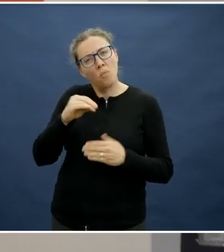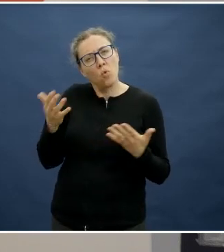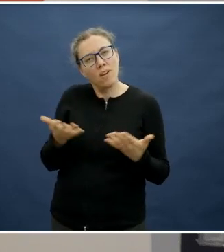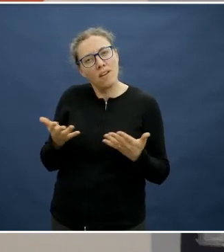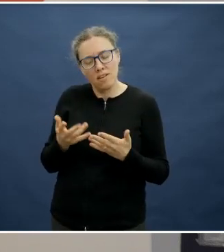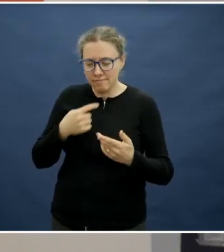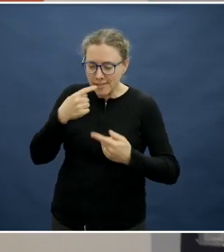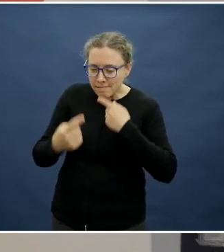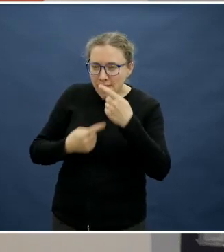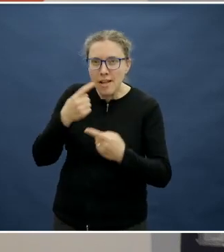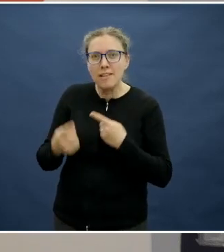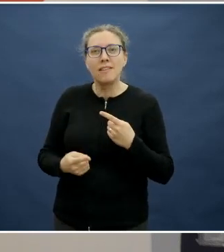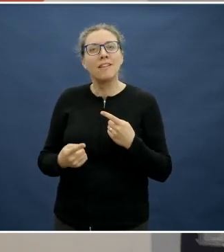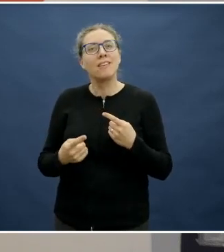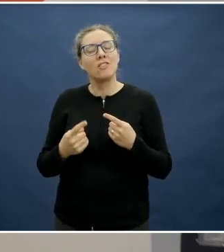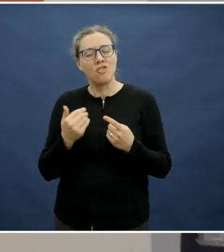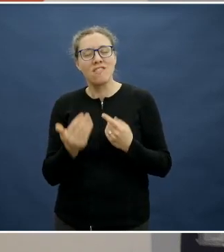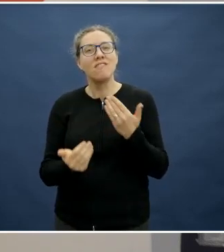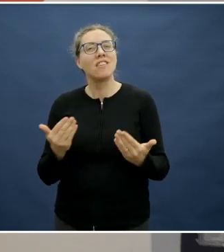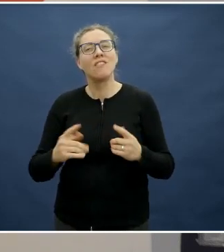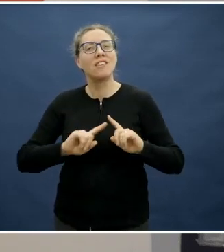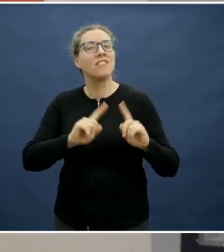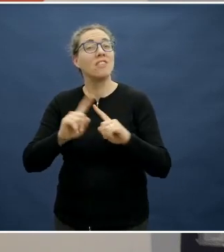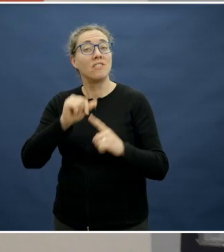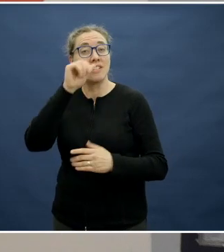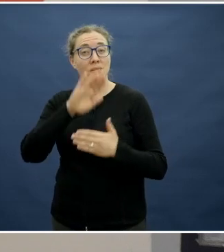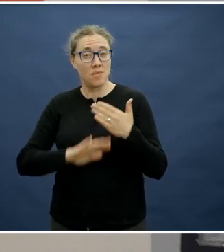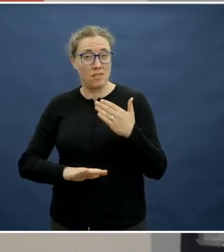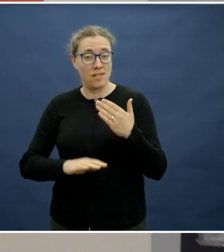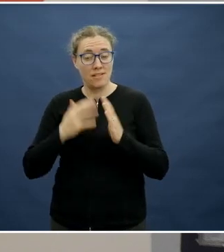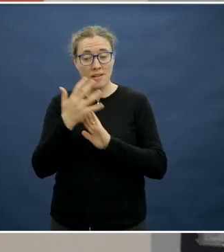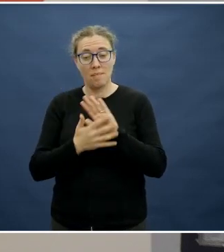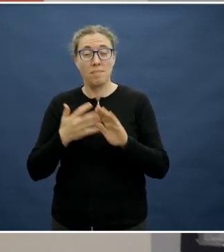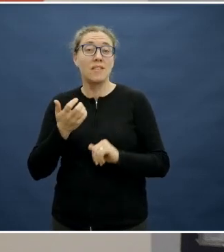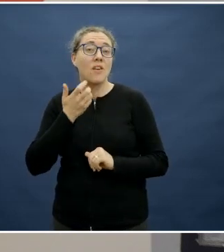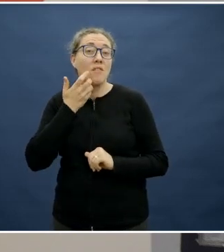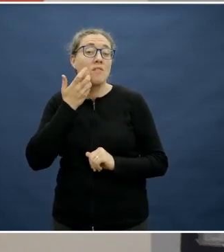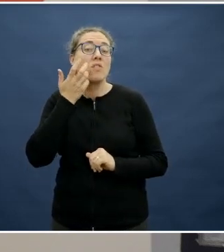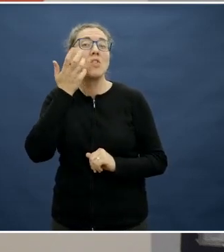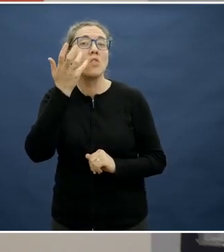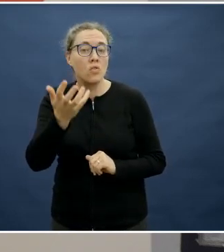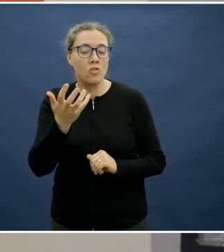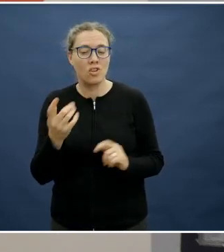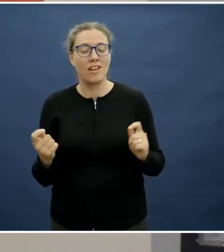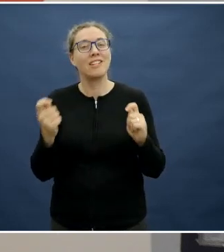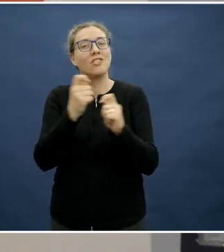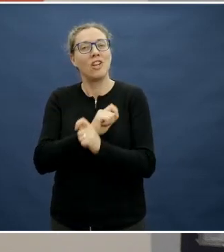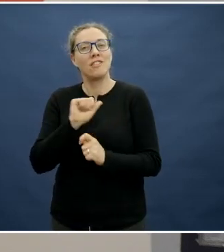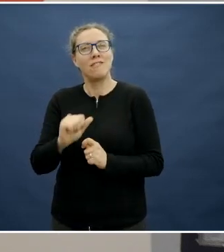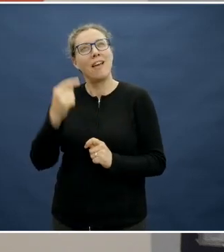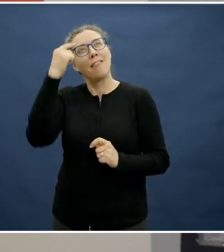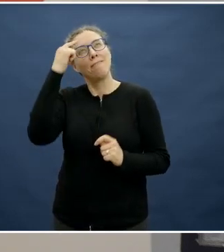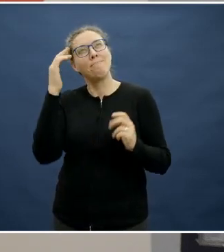experiences that, in the long term, will shift those things because it is a phase of child